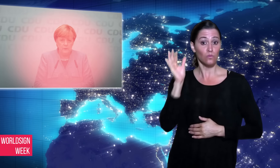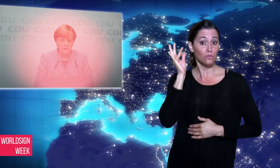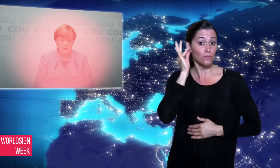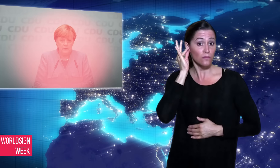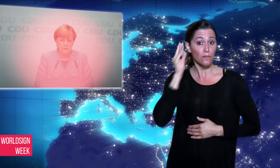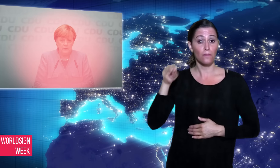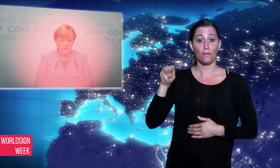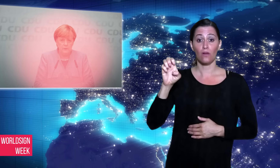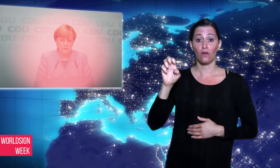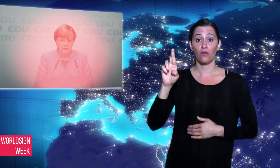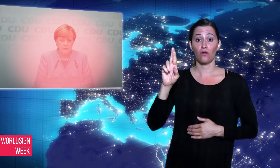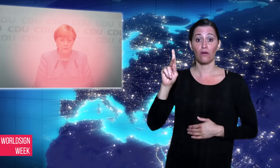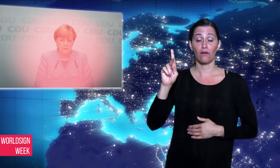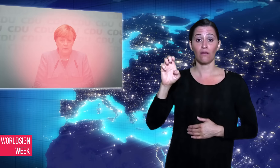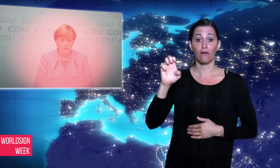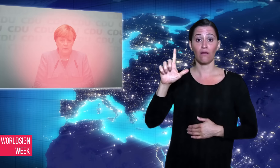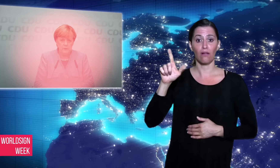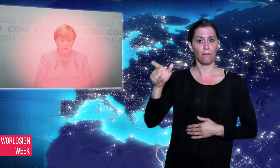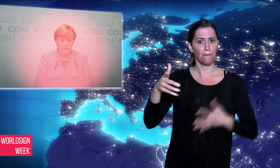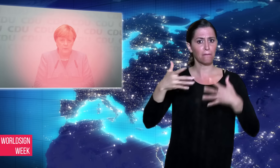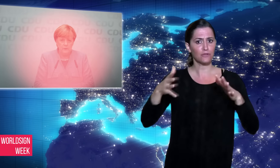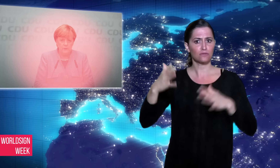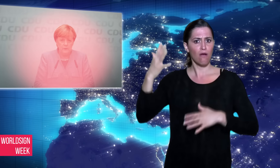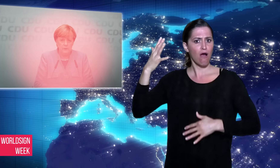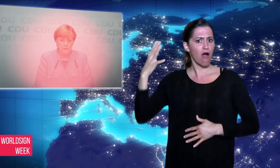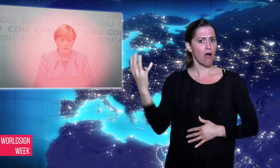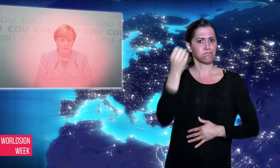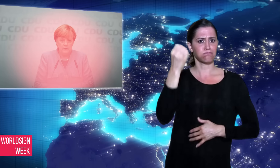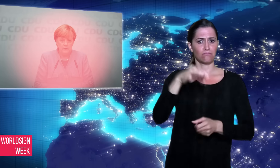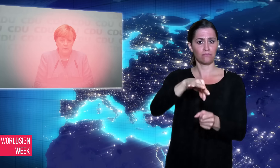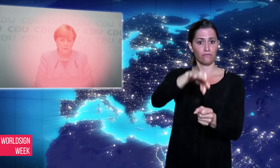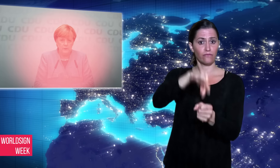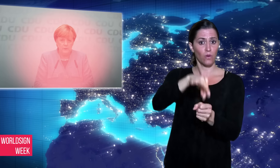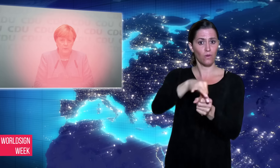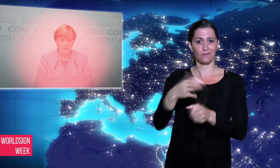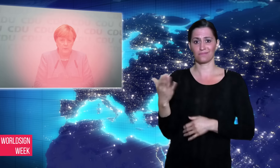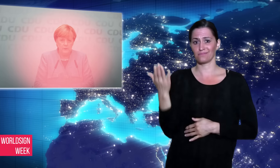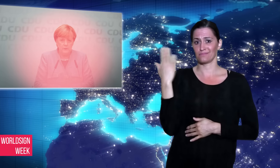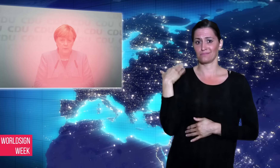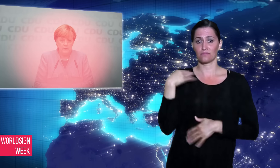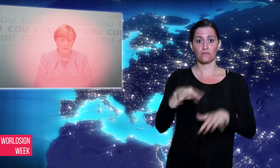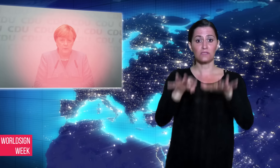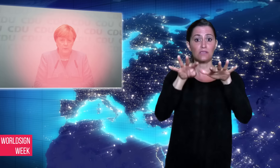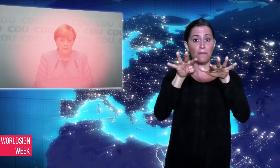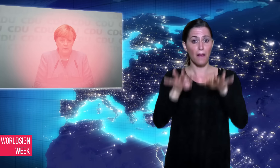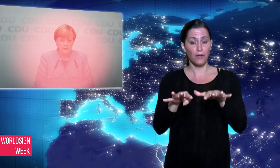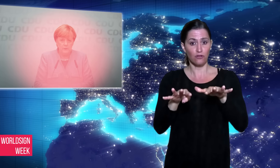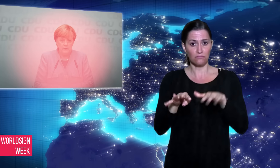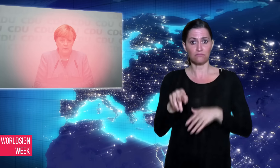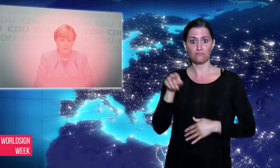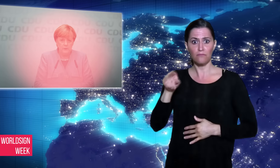chancellor, but her political party,